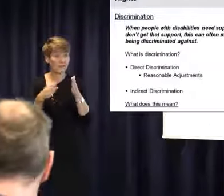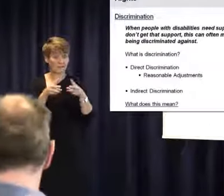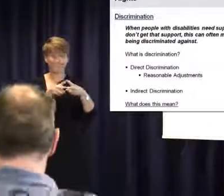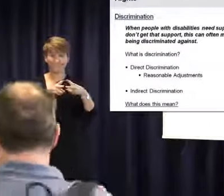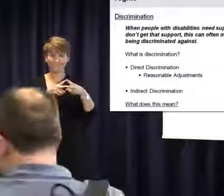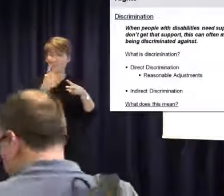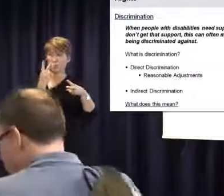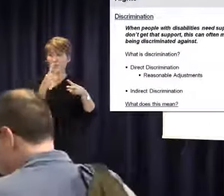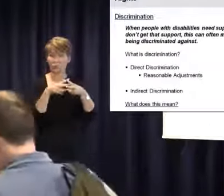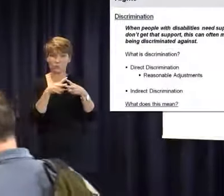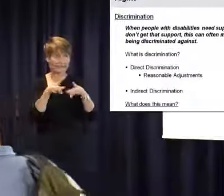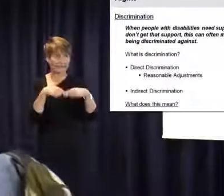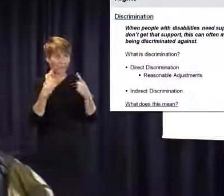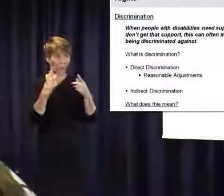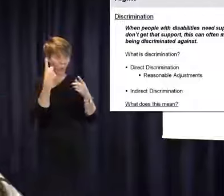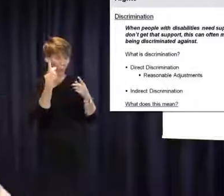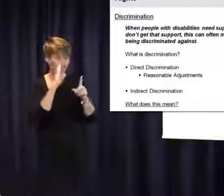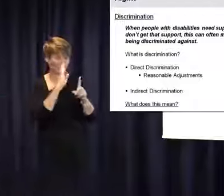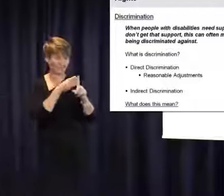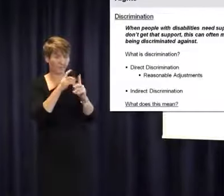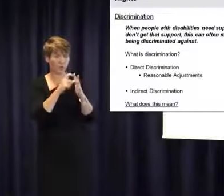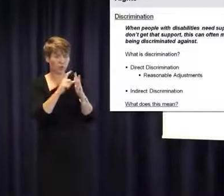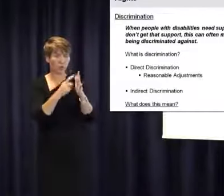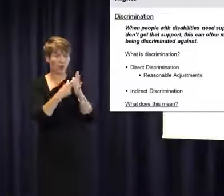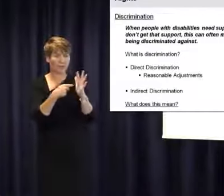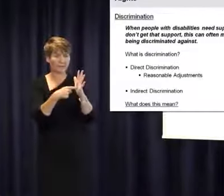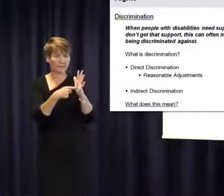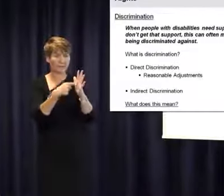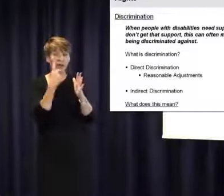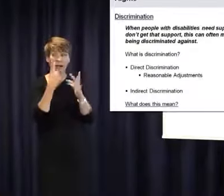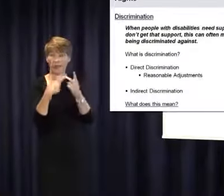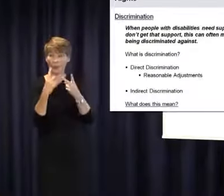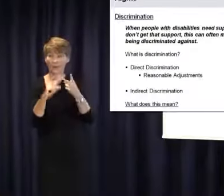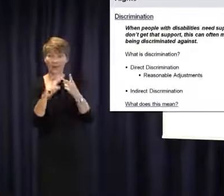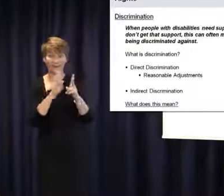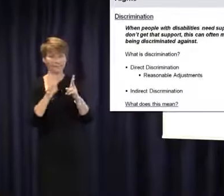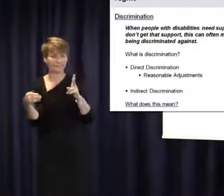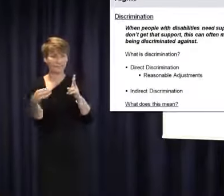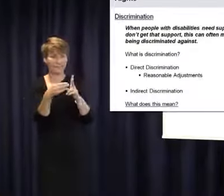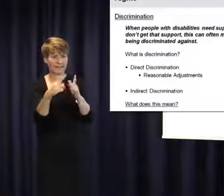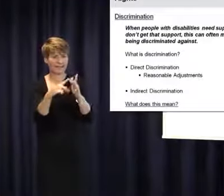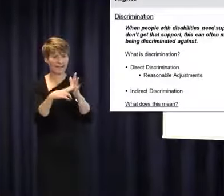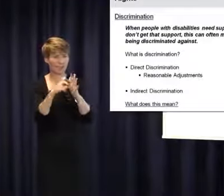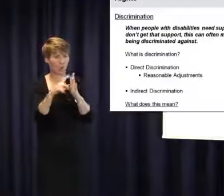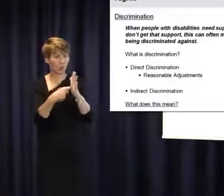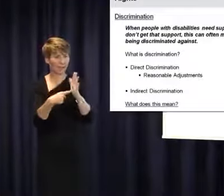One is direct and one is incorrect. Both are normally illegal and I want to tell you what